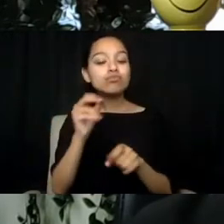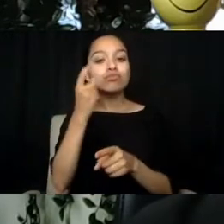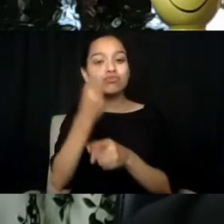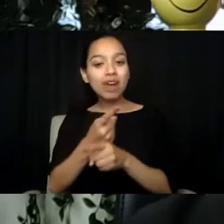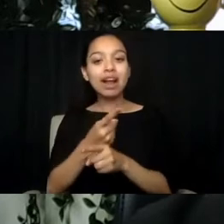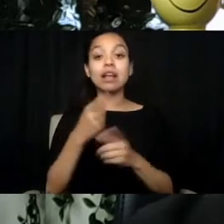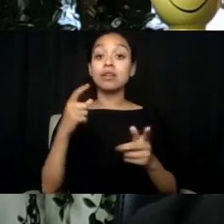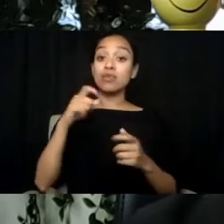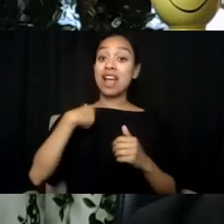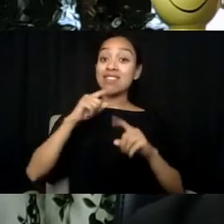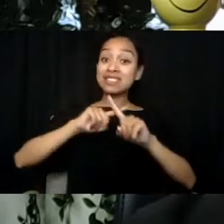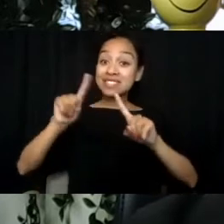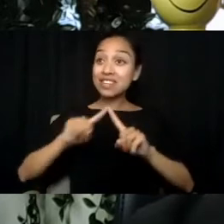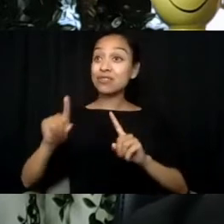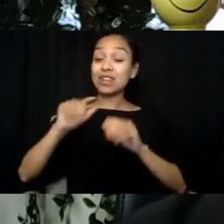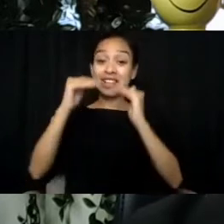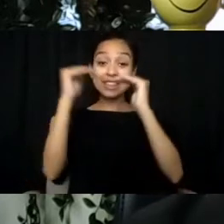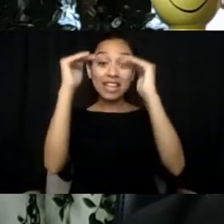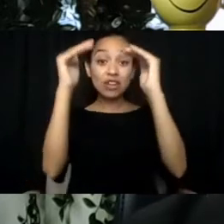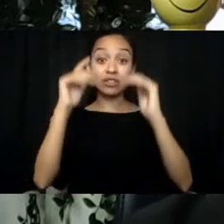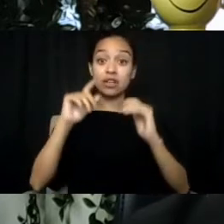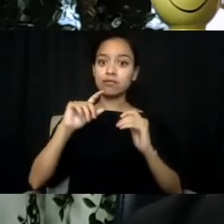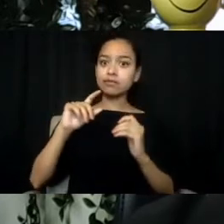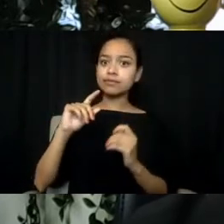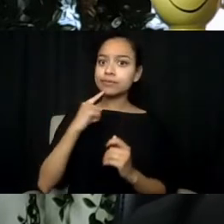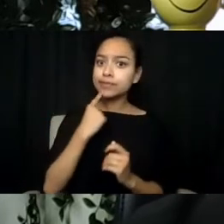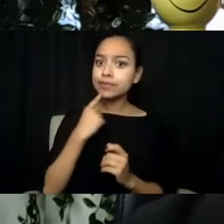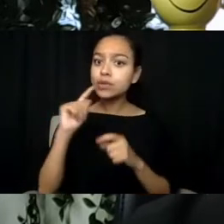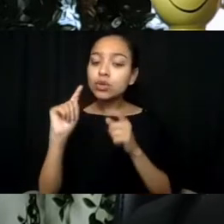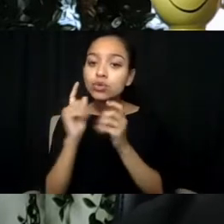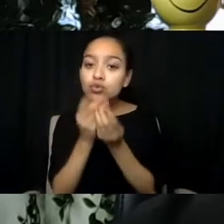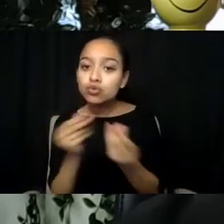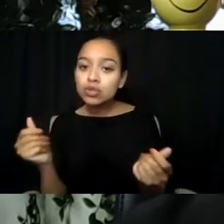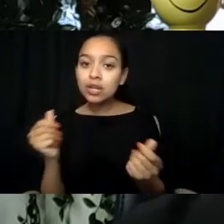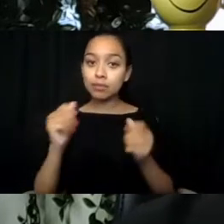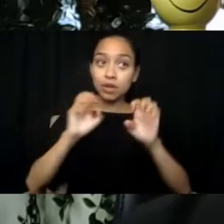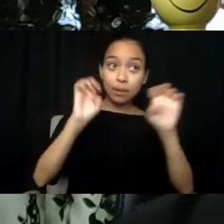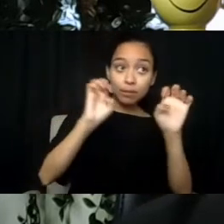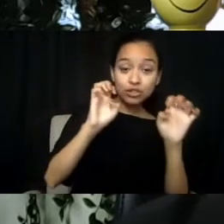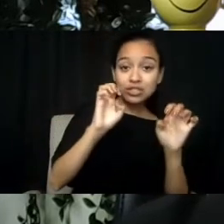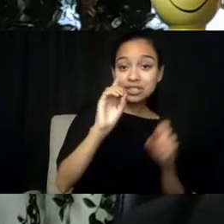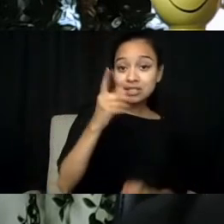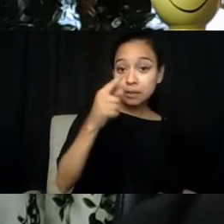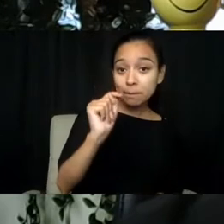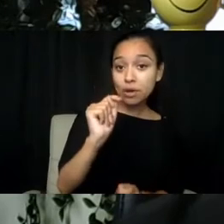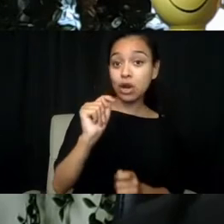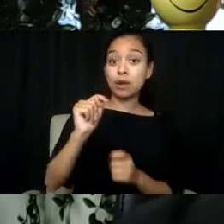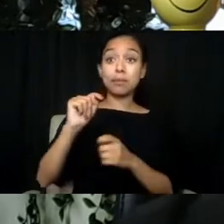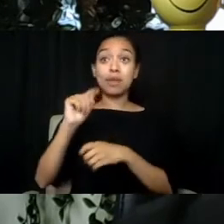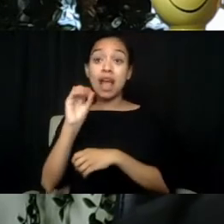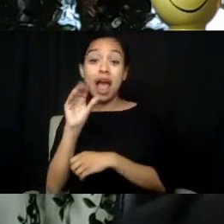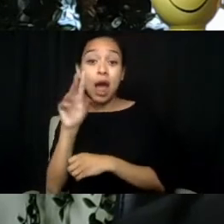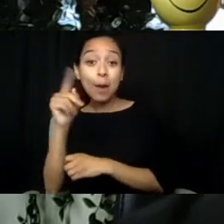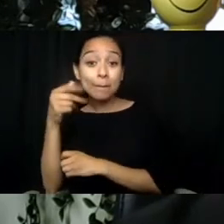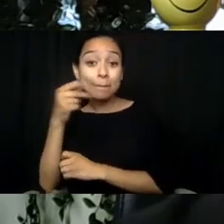whether or not it's inpatient, emergency department, outpatient care, community support, peer mentoring,